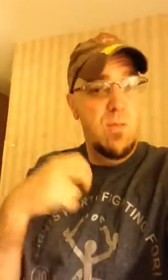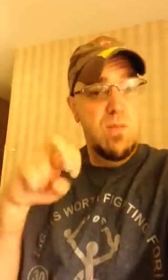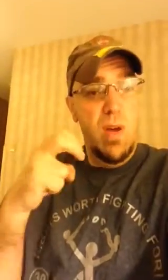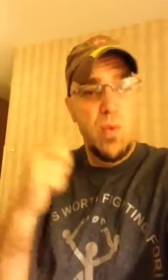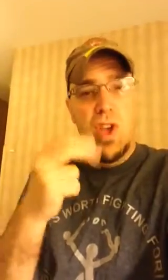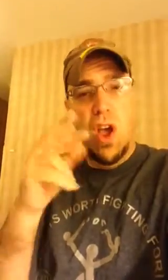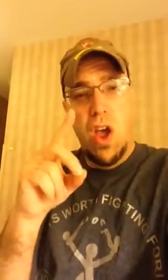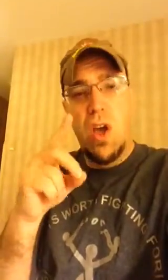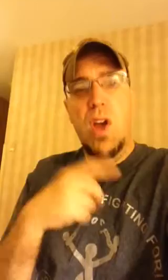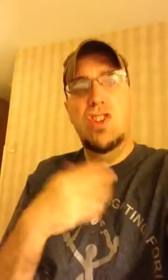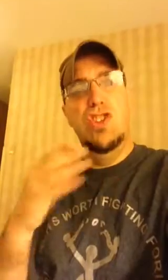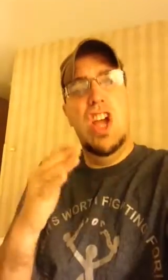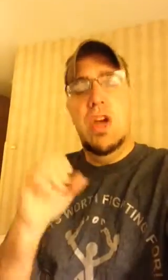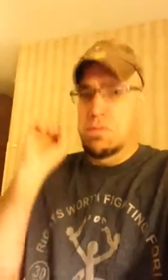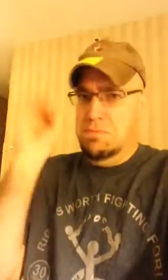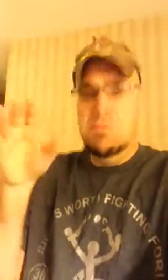to go ahead contact if they have problems with HUD.